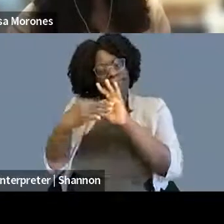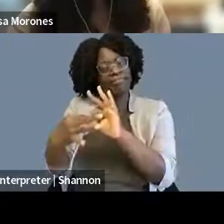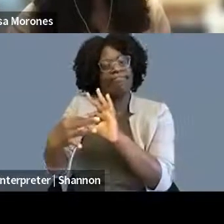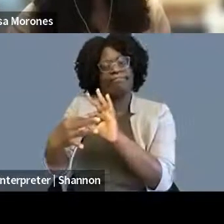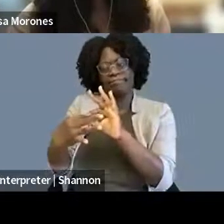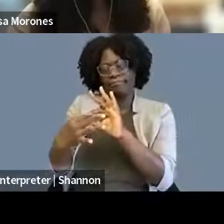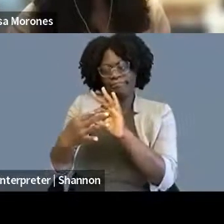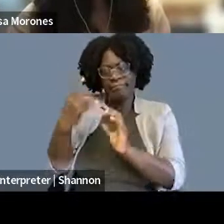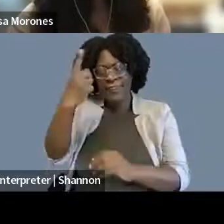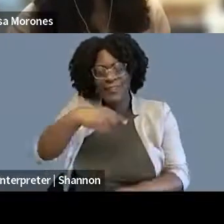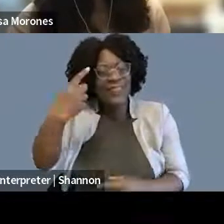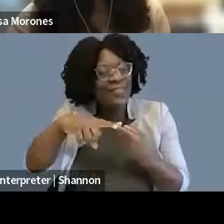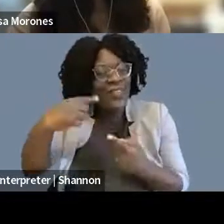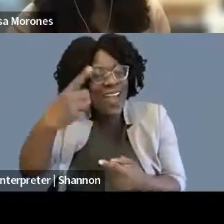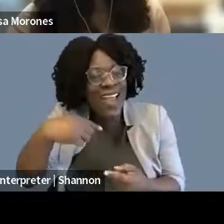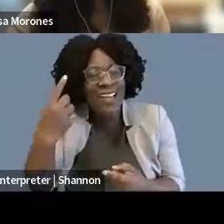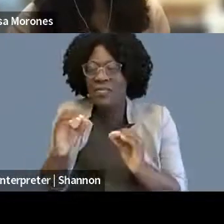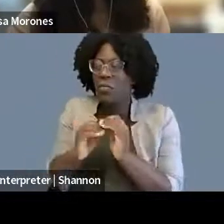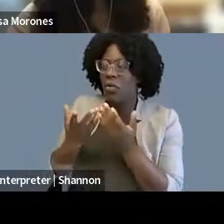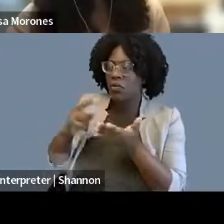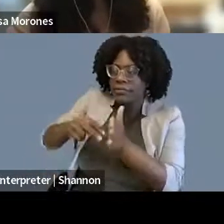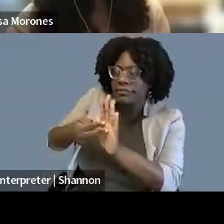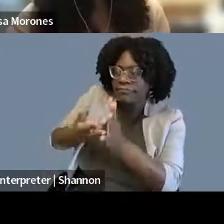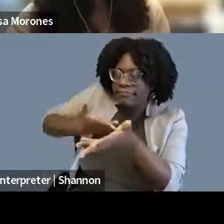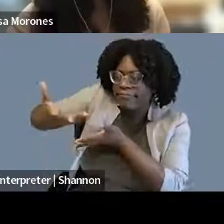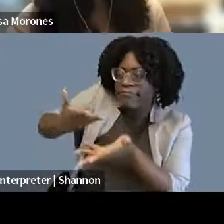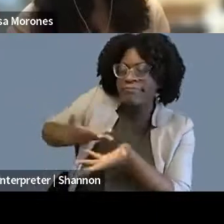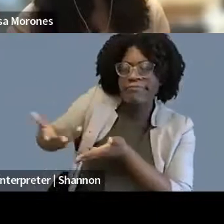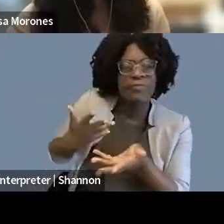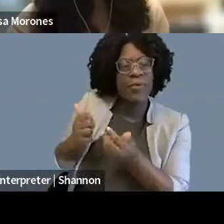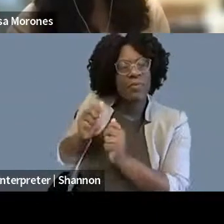or more meaningful engagements with the people